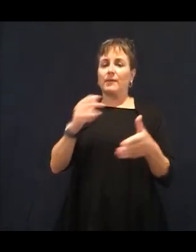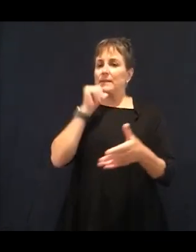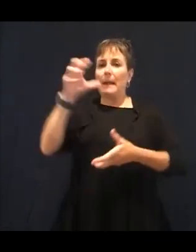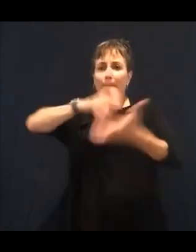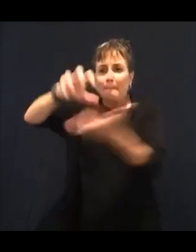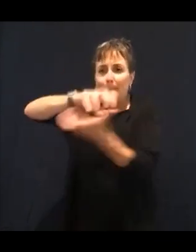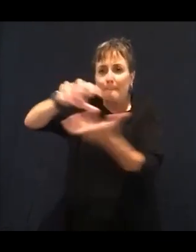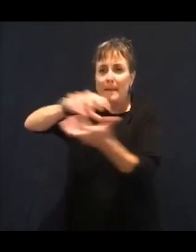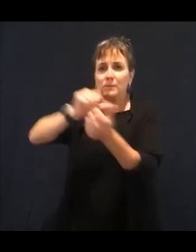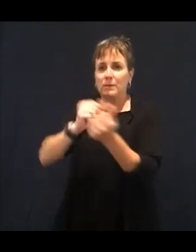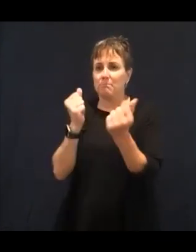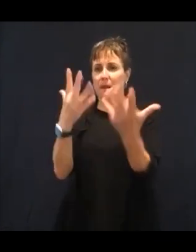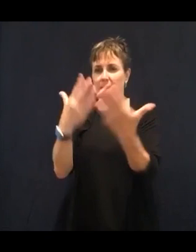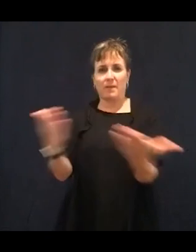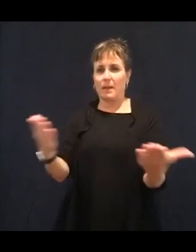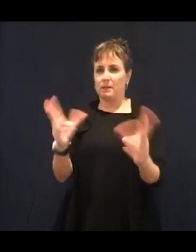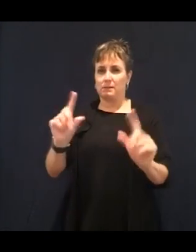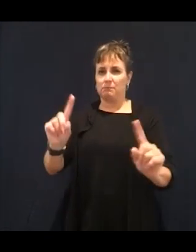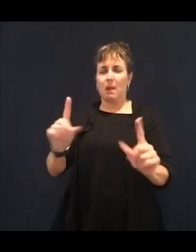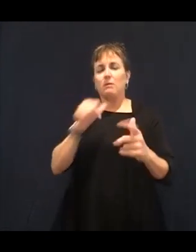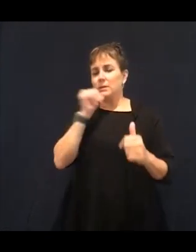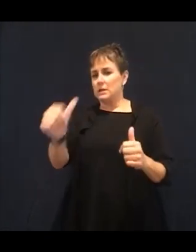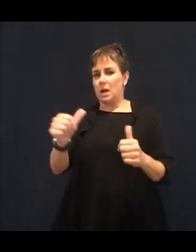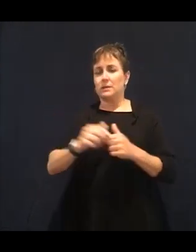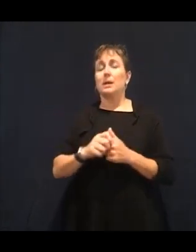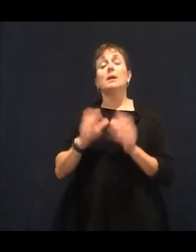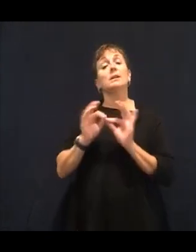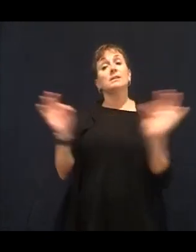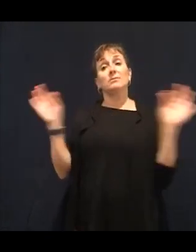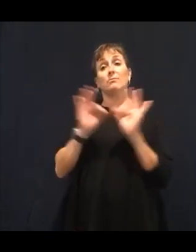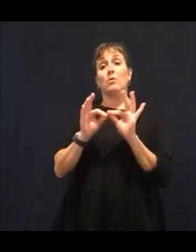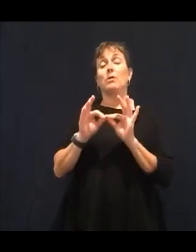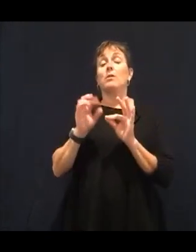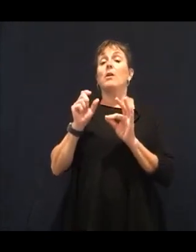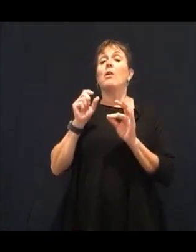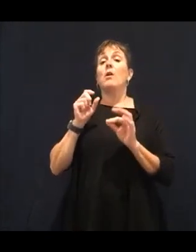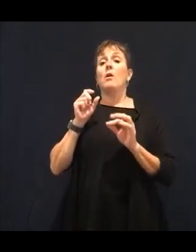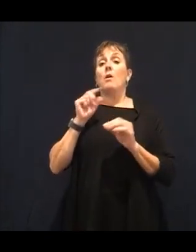alkaline foods. OK. And what I want to share with you